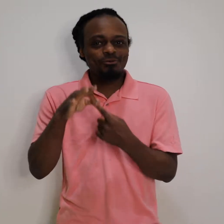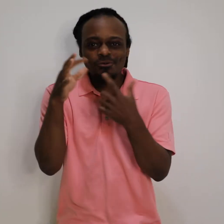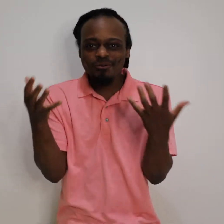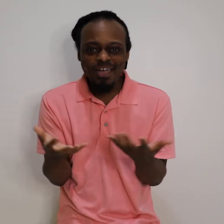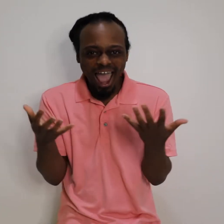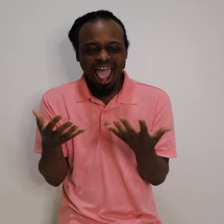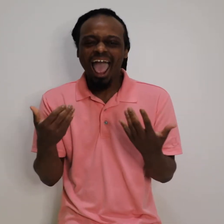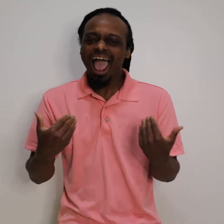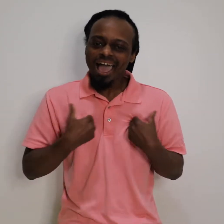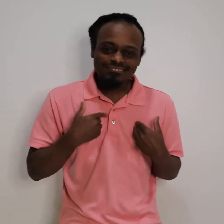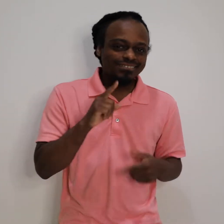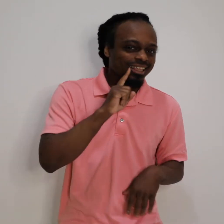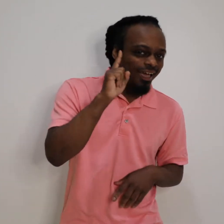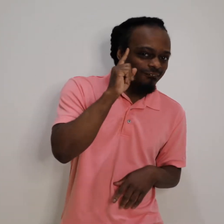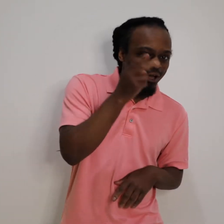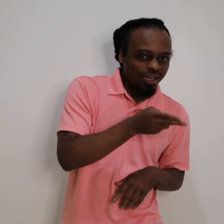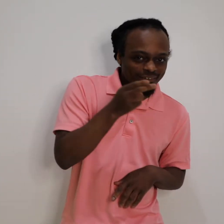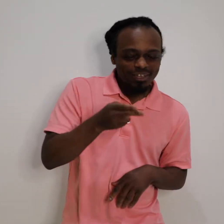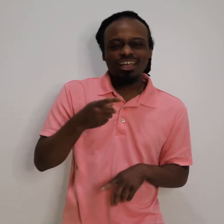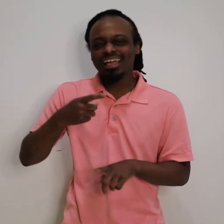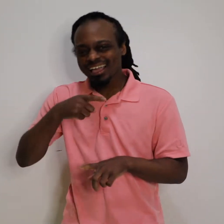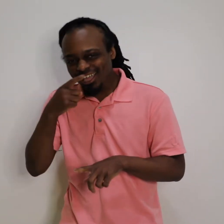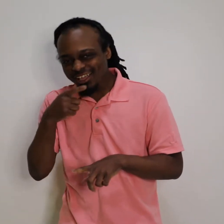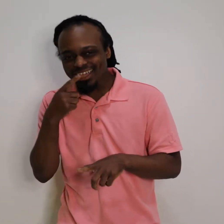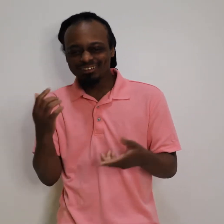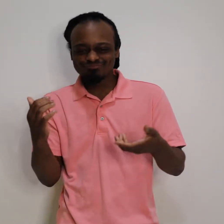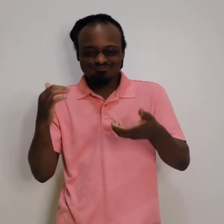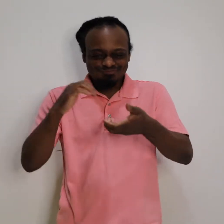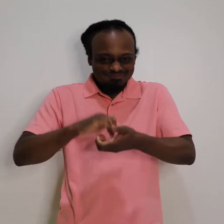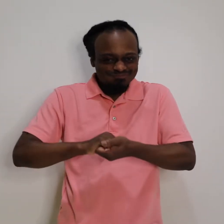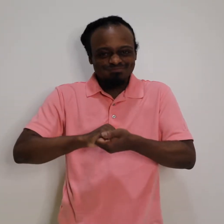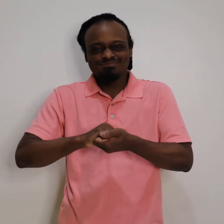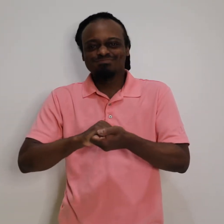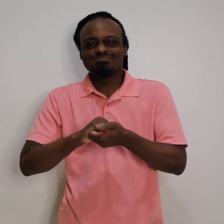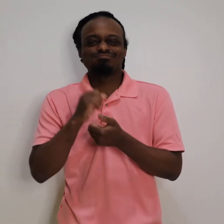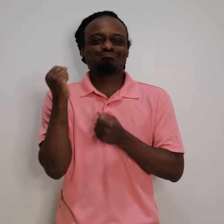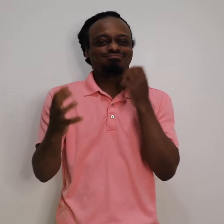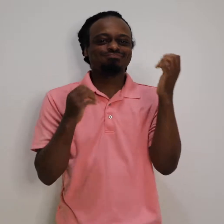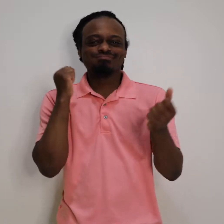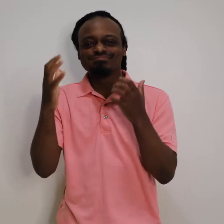This production is really unique because it will involve Deaf, hard of hearing, and hearing